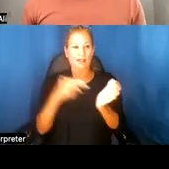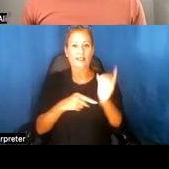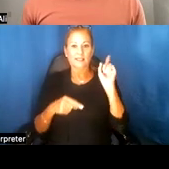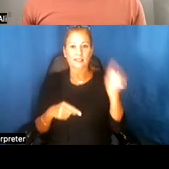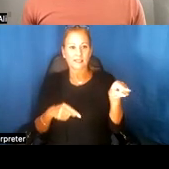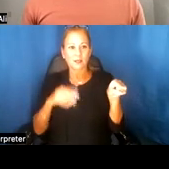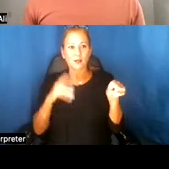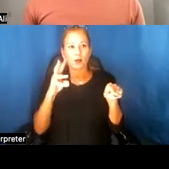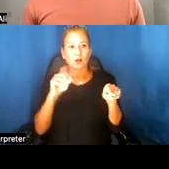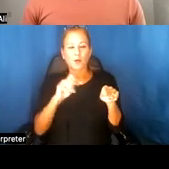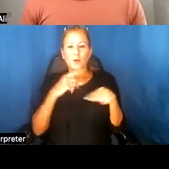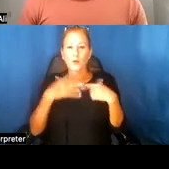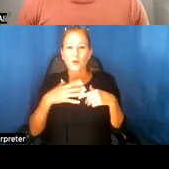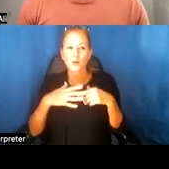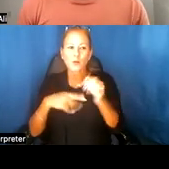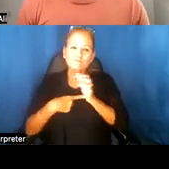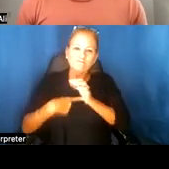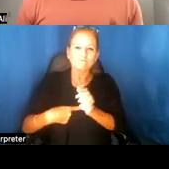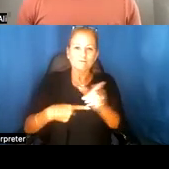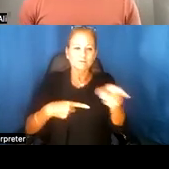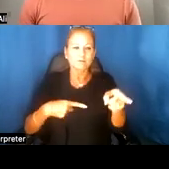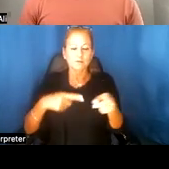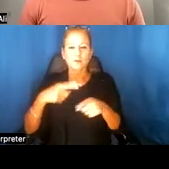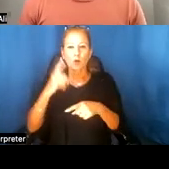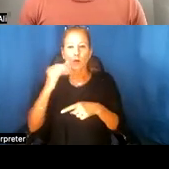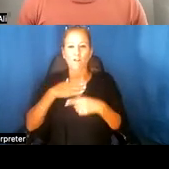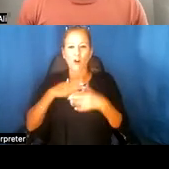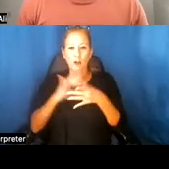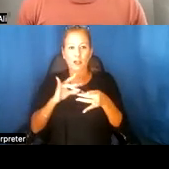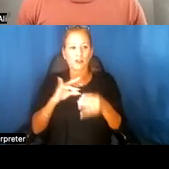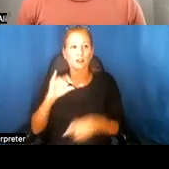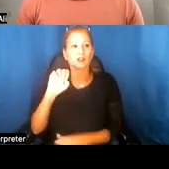was exemplified in one of our narrators, Shahana Hanif who,